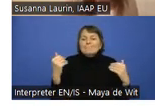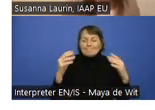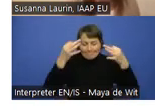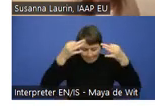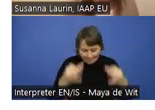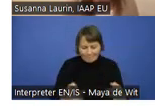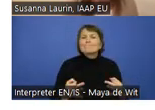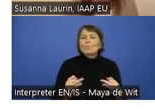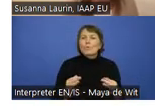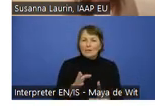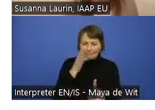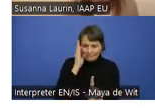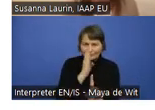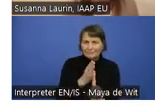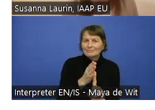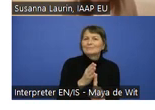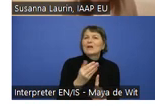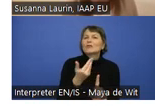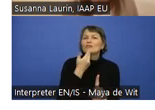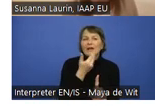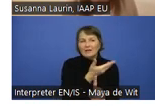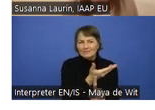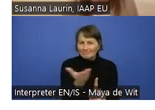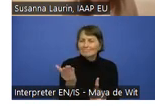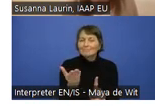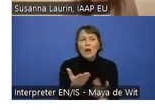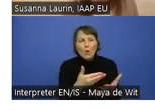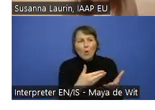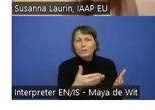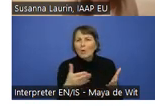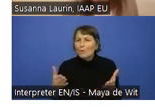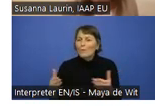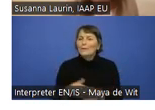Czech webinar or drop in session on the 9th of December.